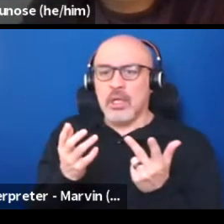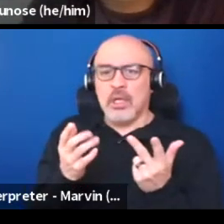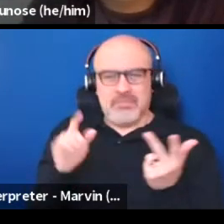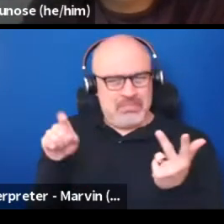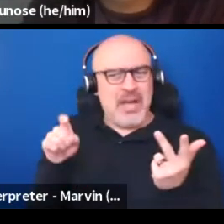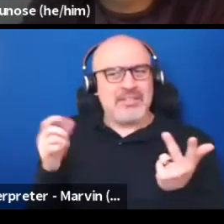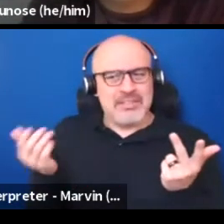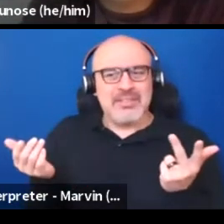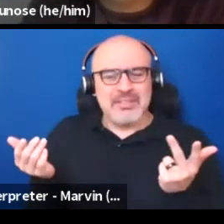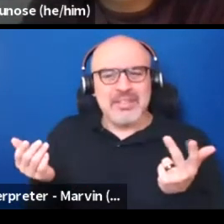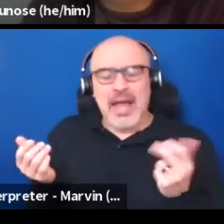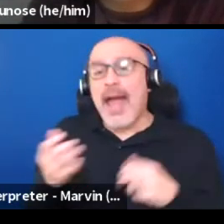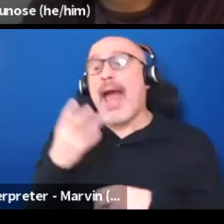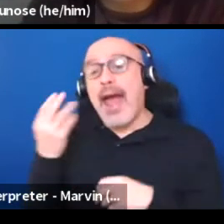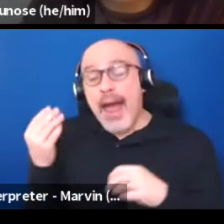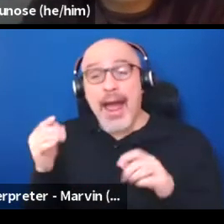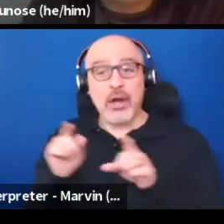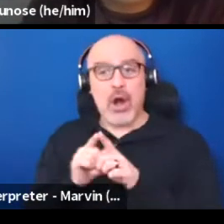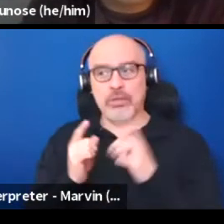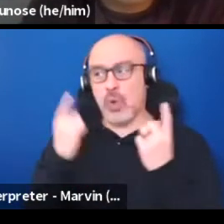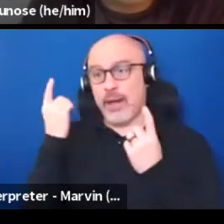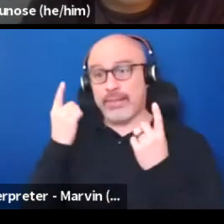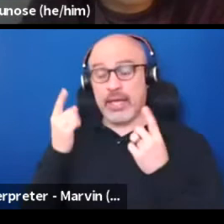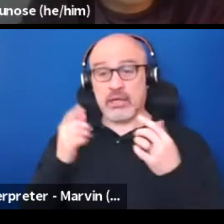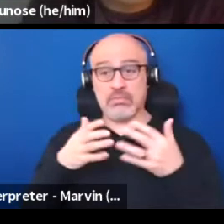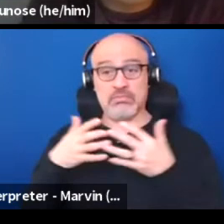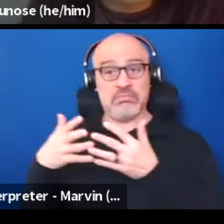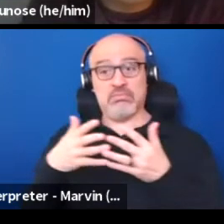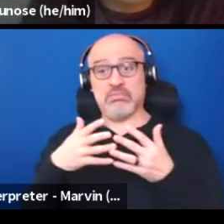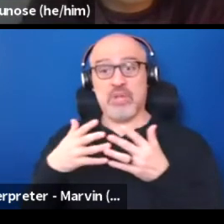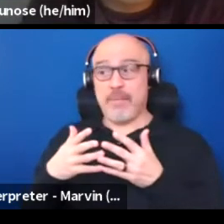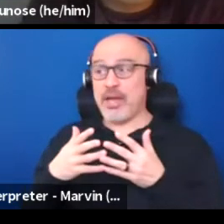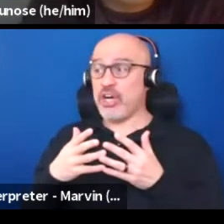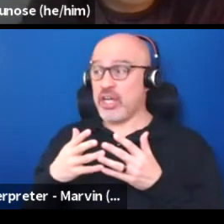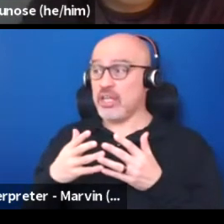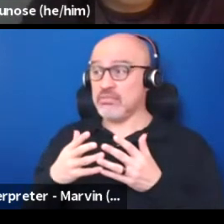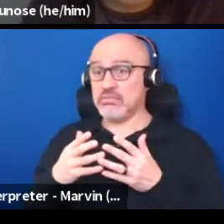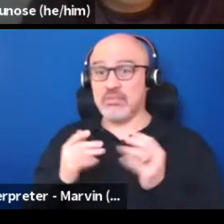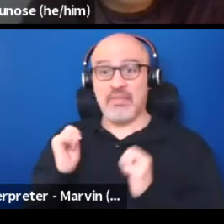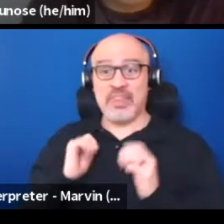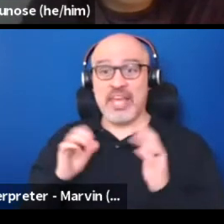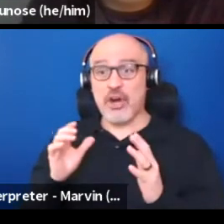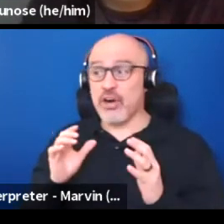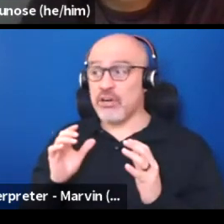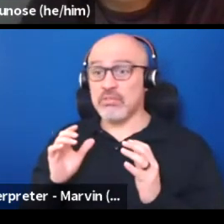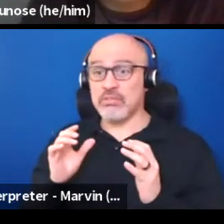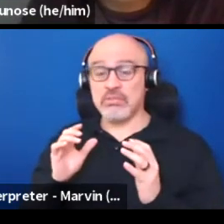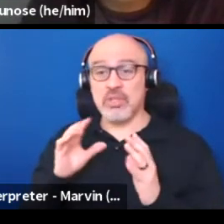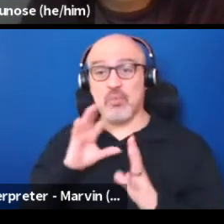I also think that having an American theater that's divested from capitalism would be pretty dope too.